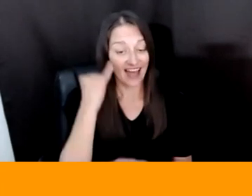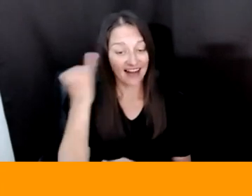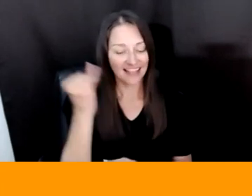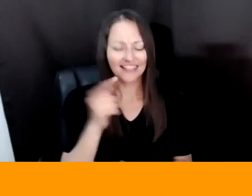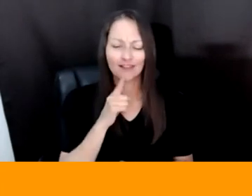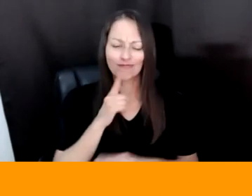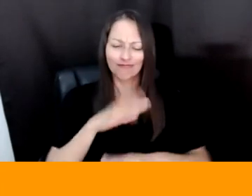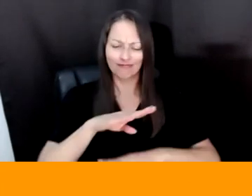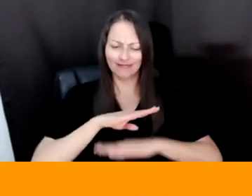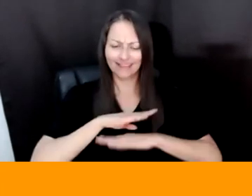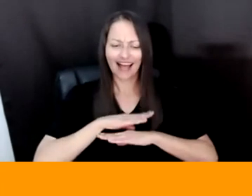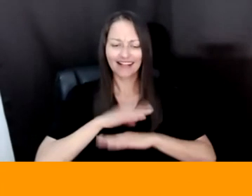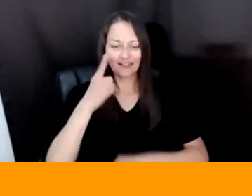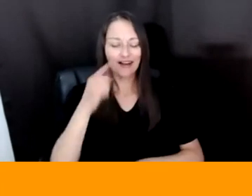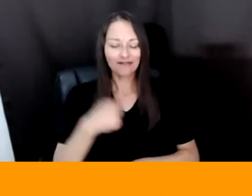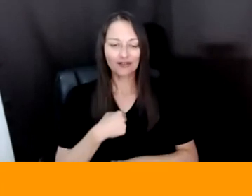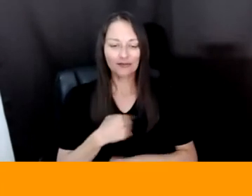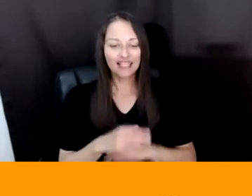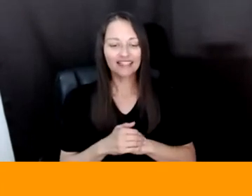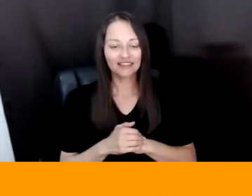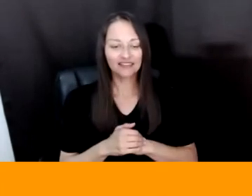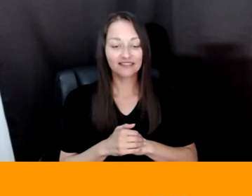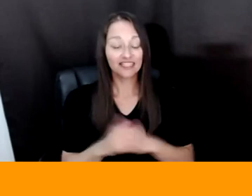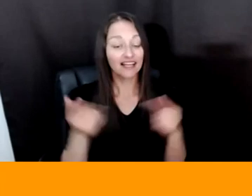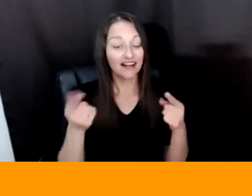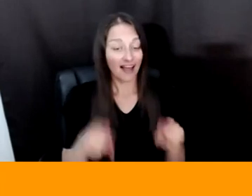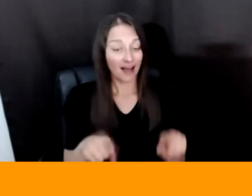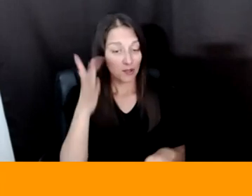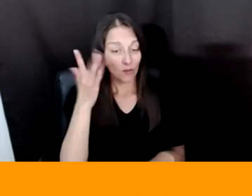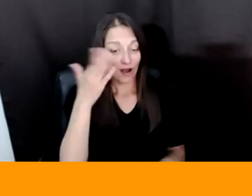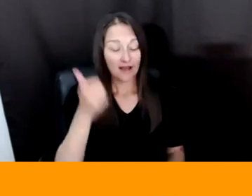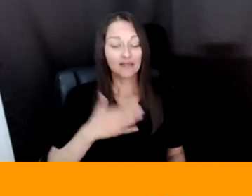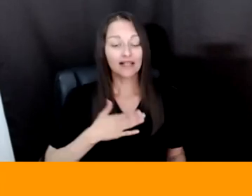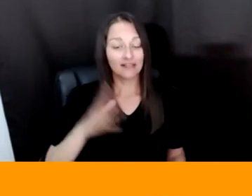RIGHT, AND, AND IT REALLY COMES OUT OF AN EXPERIENCE THAT I HAD AT RECESS GALLERY DOWNTOWN